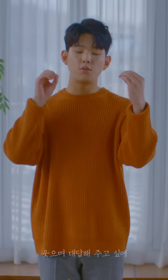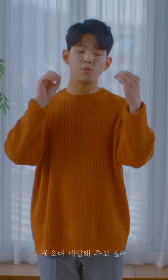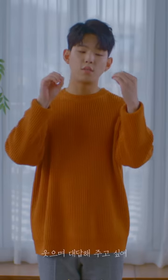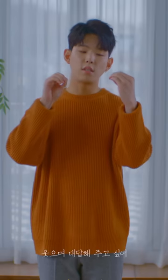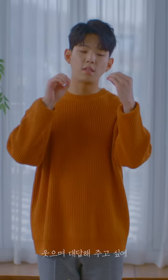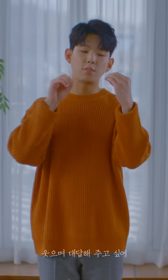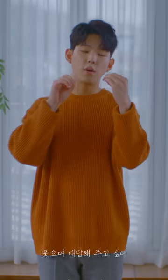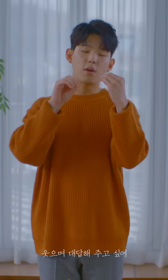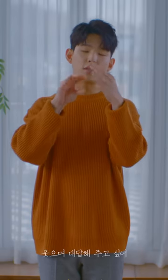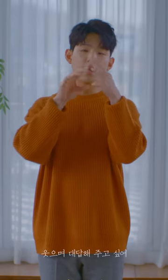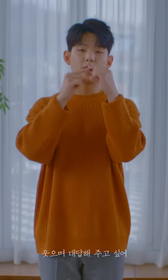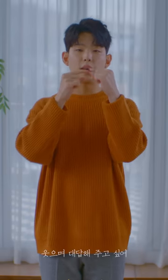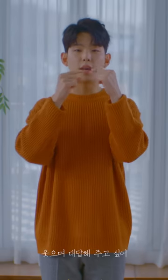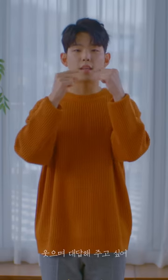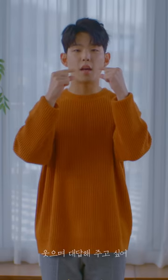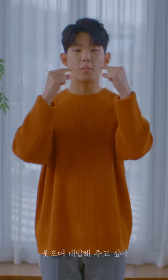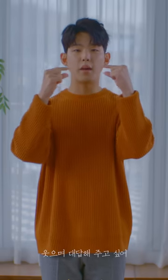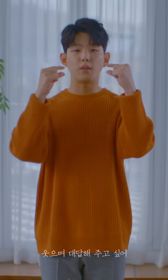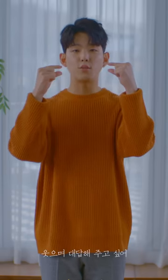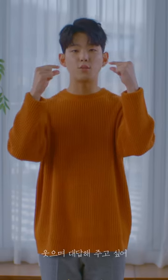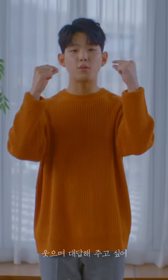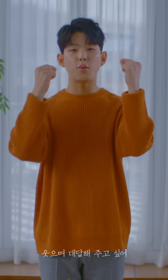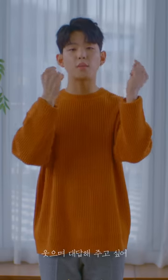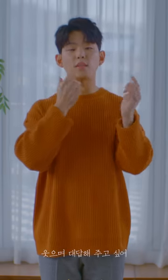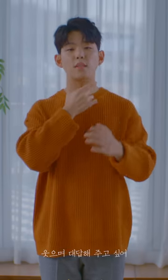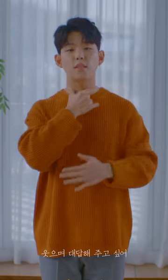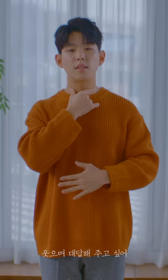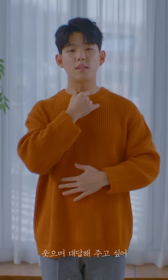I want to answer you with a smile